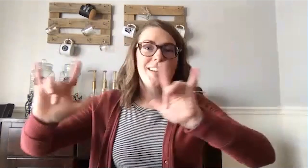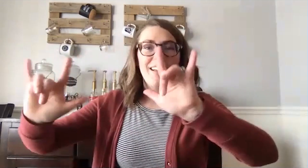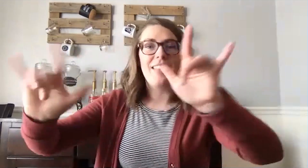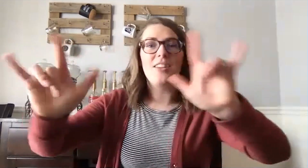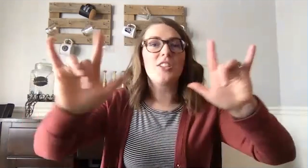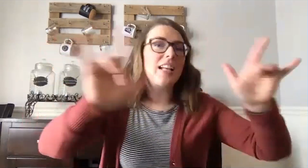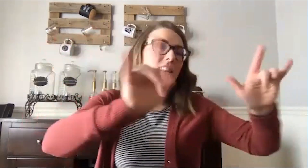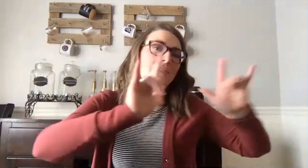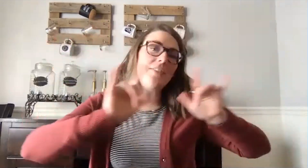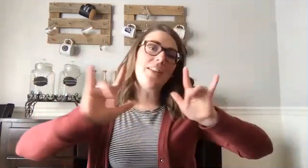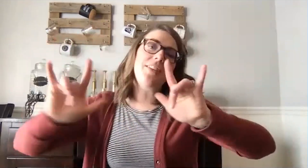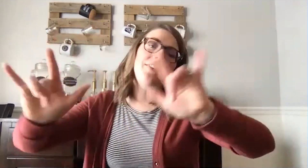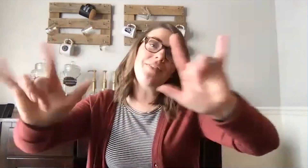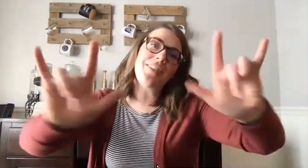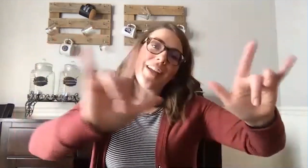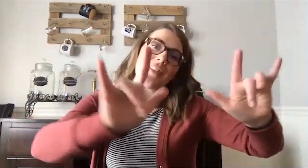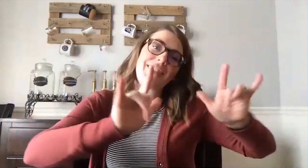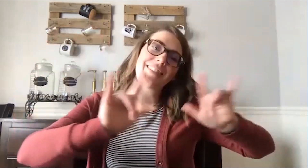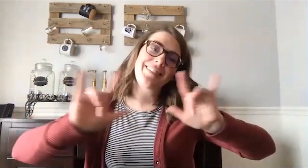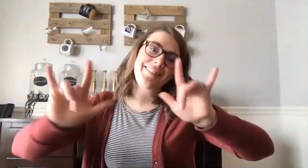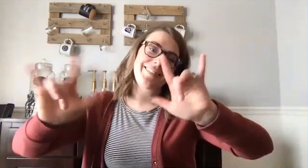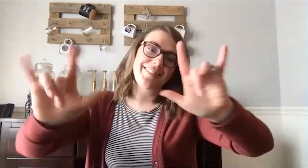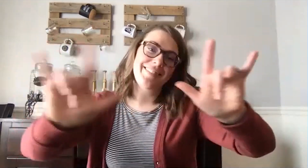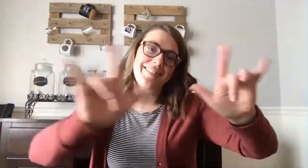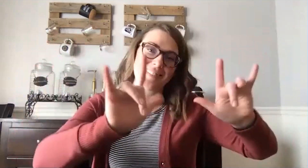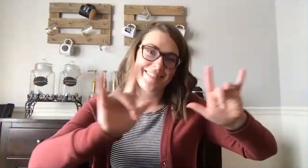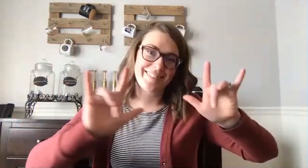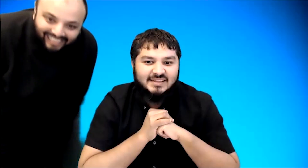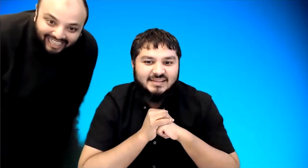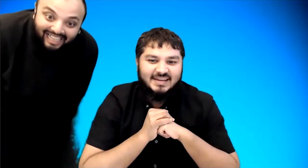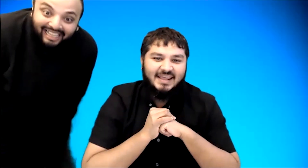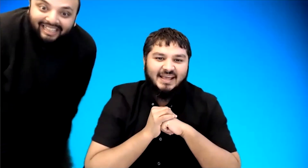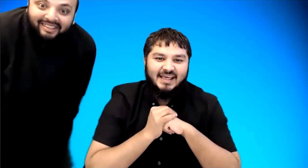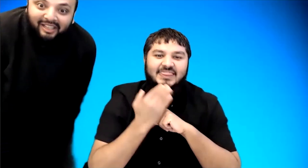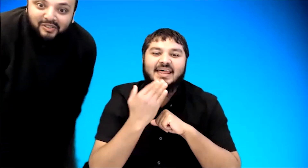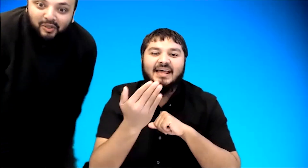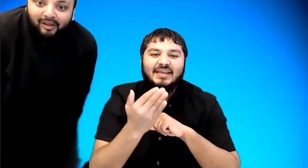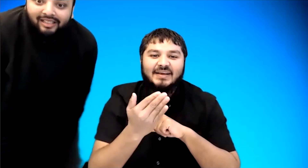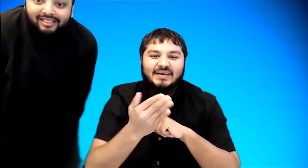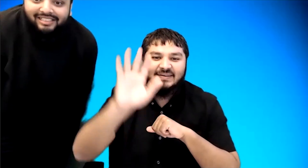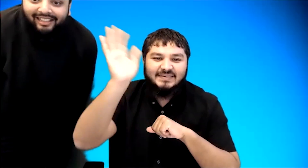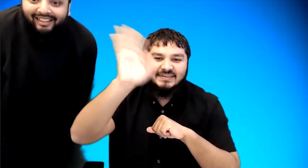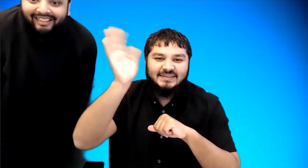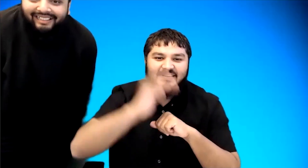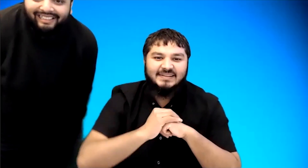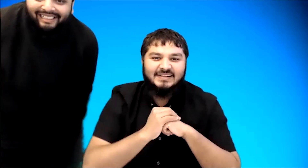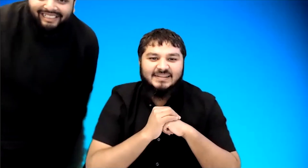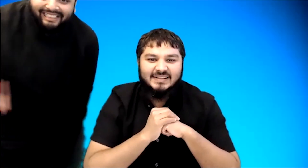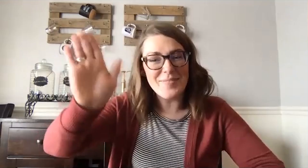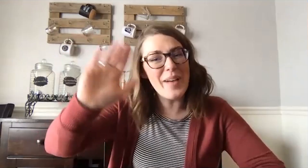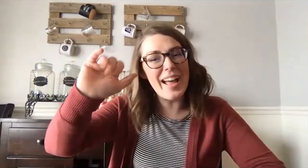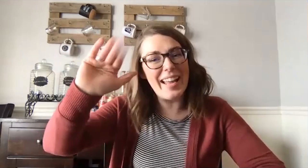and they're just like i've seen that one i've seen that one you take care thank you yes bye